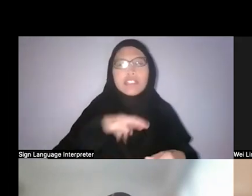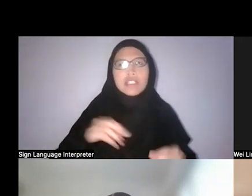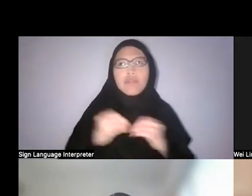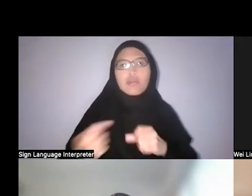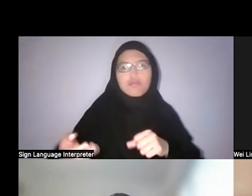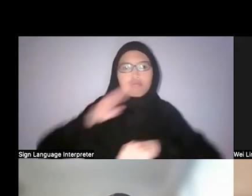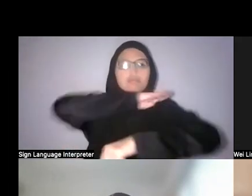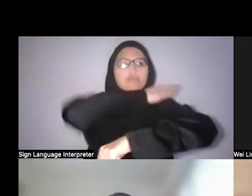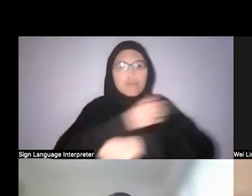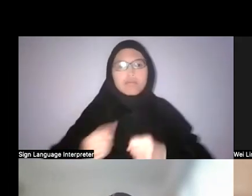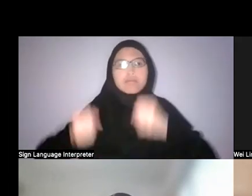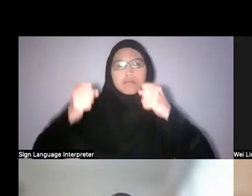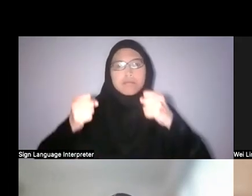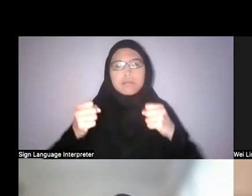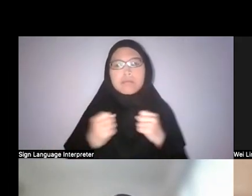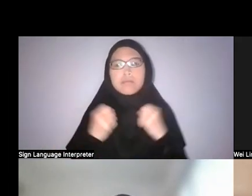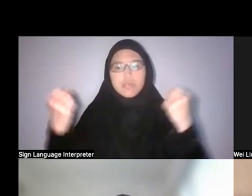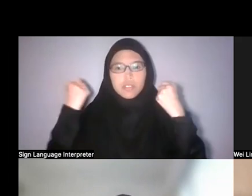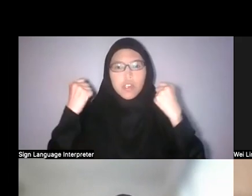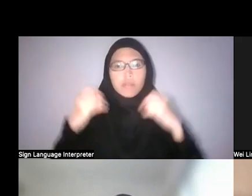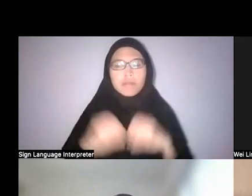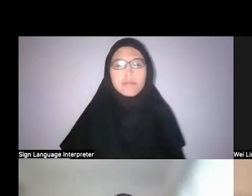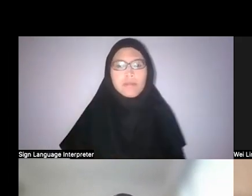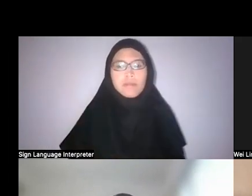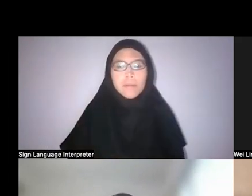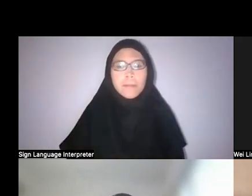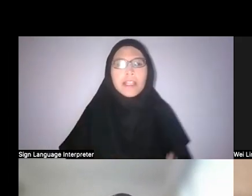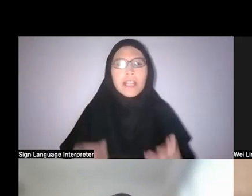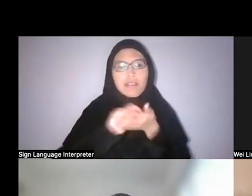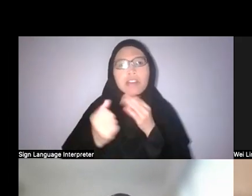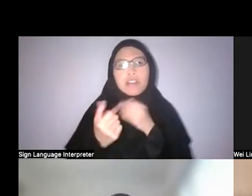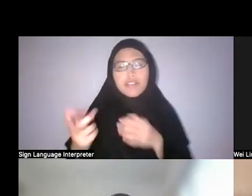So, I have written a few papers and articles on Malay medicine,